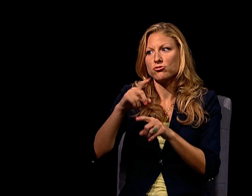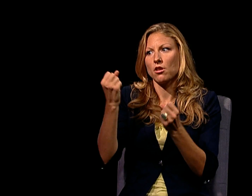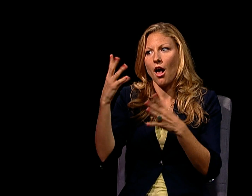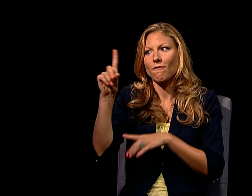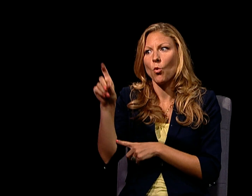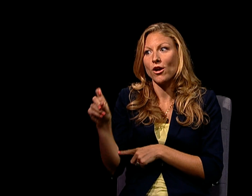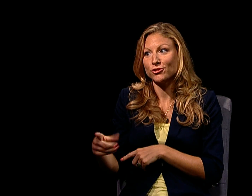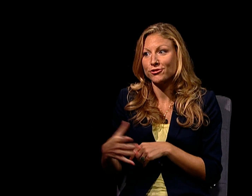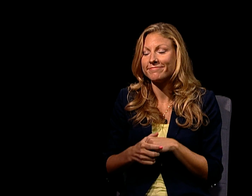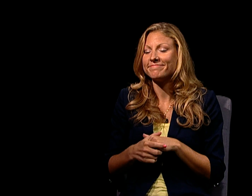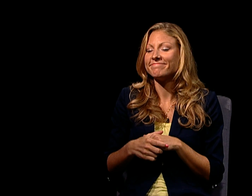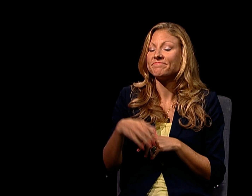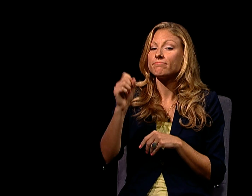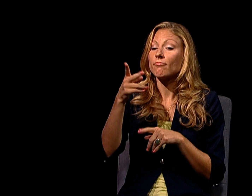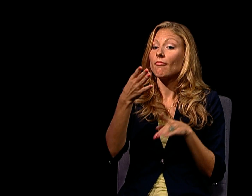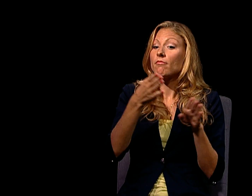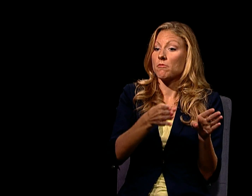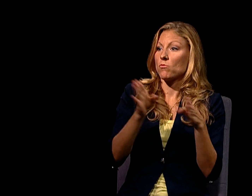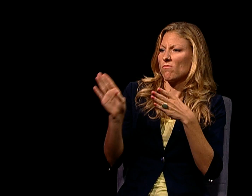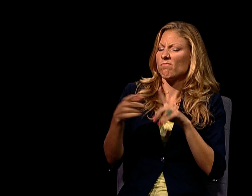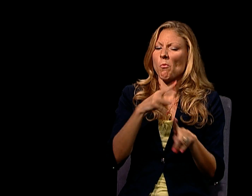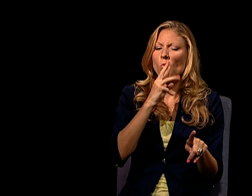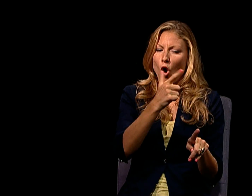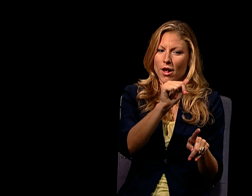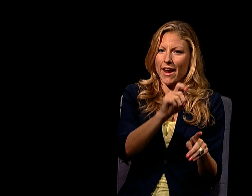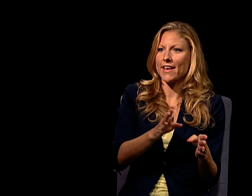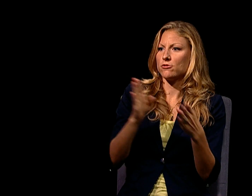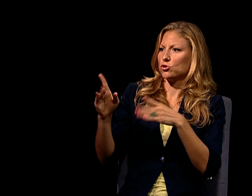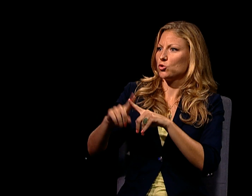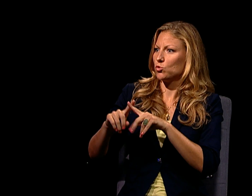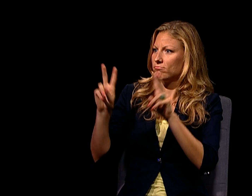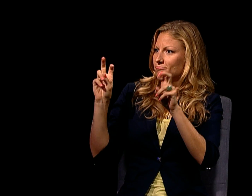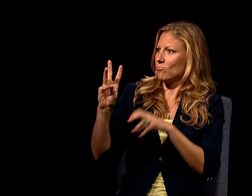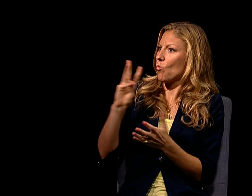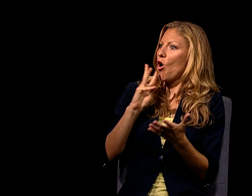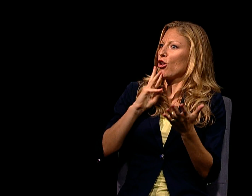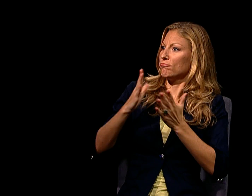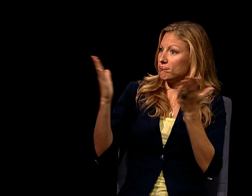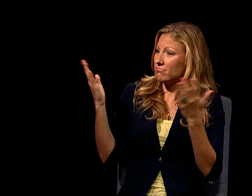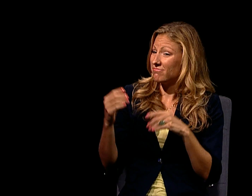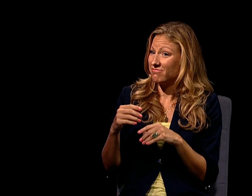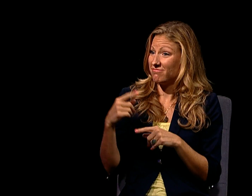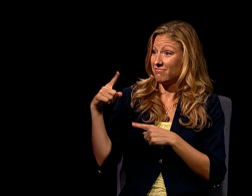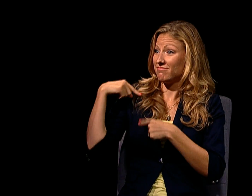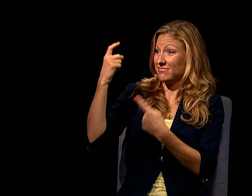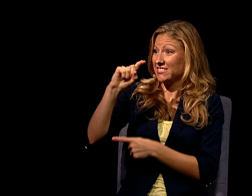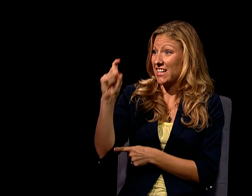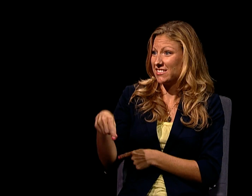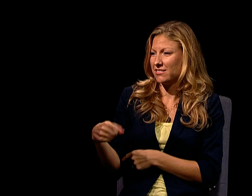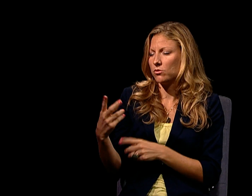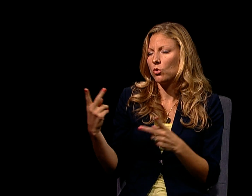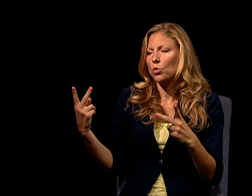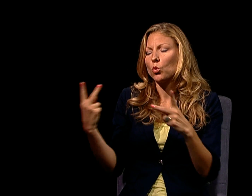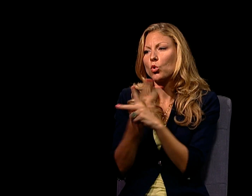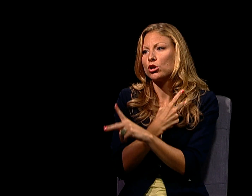I CAN IMAGINE THAT THE TESTIMONY WOULD ANSWER A LOT OF THOSE QUESTIONS. NOW, LET'S GO AHEAD AND MOVE FROM WATERGATE TO WATER. THAT'S GREAT.